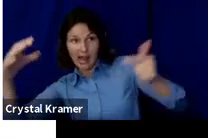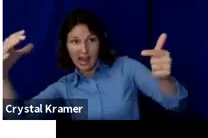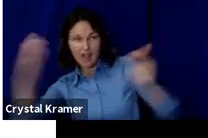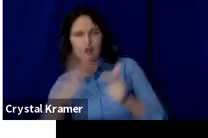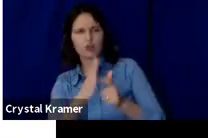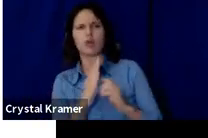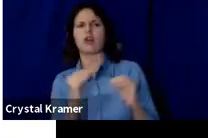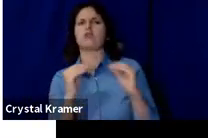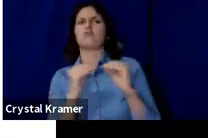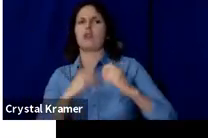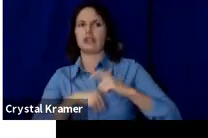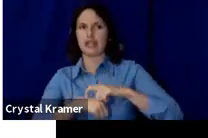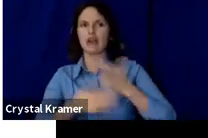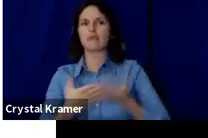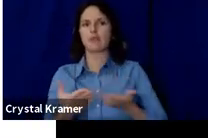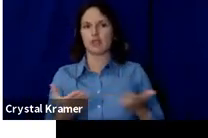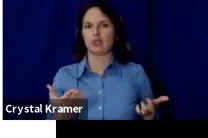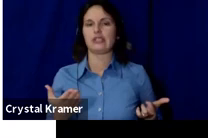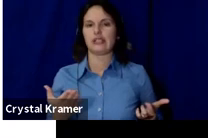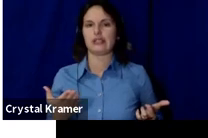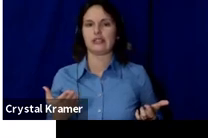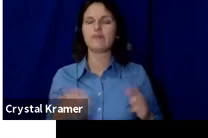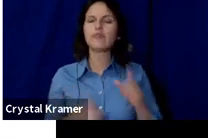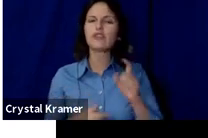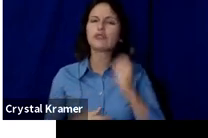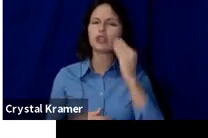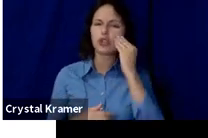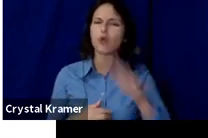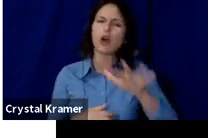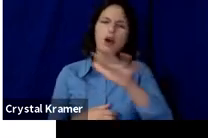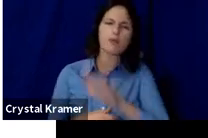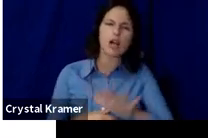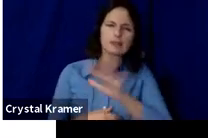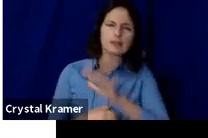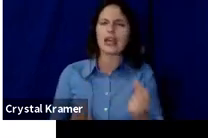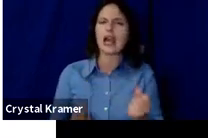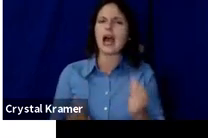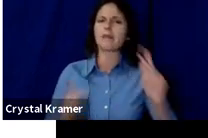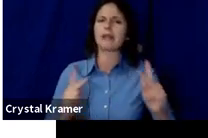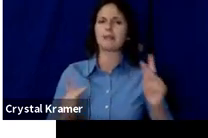You should know approximately how many people you and your team can reach in each circle.